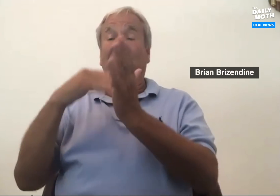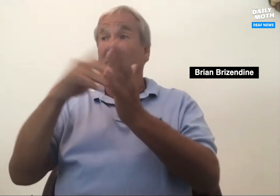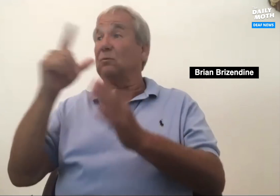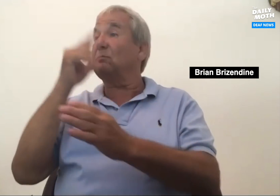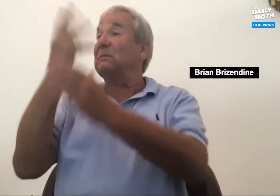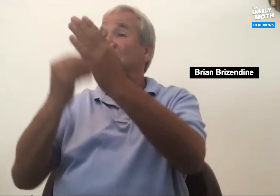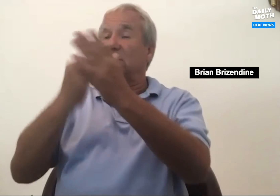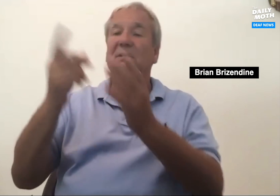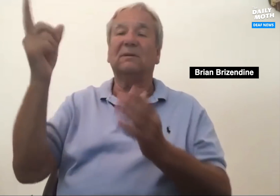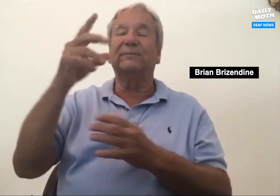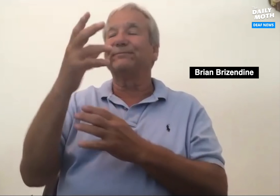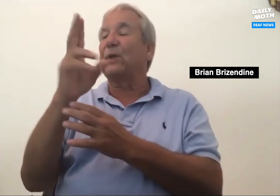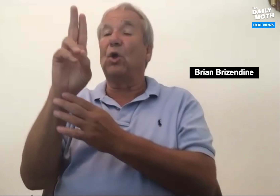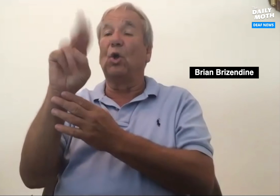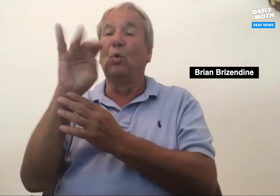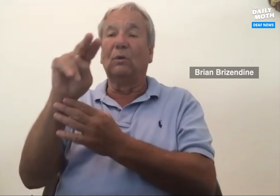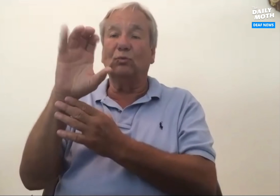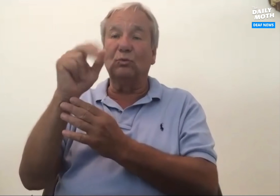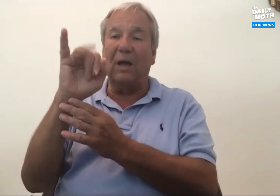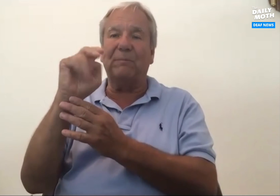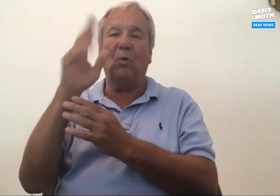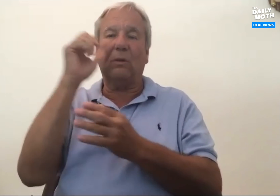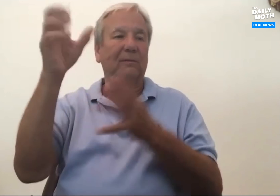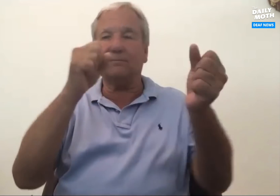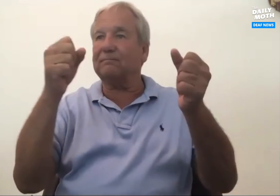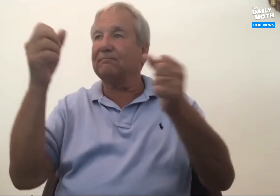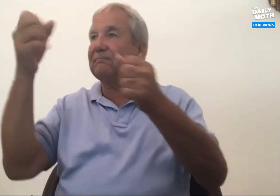When I worked for that person, often when there was someone missing at work, the union chairman would